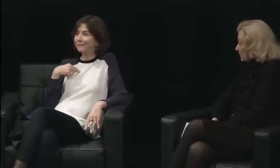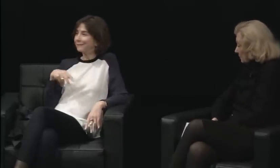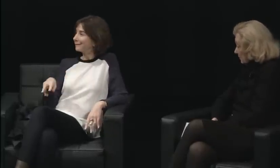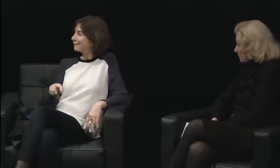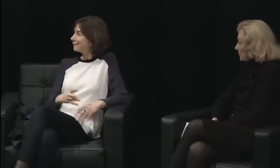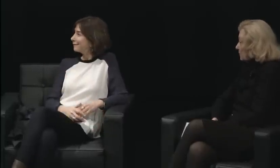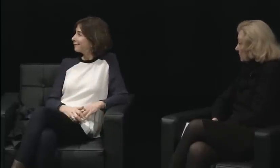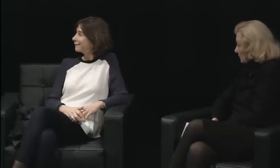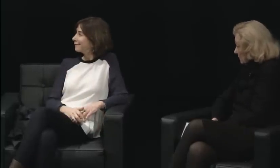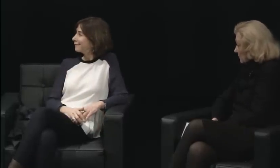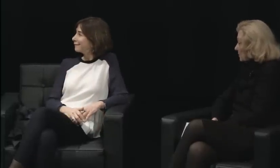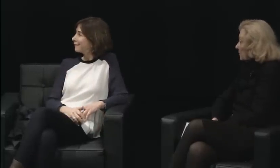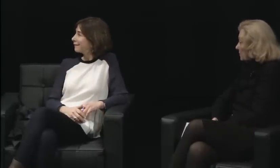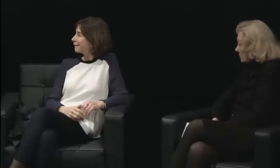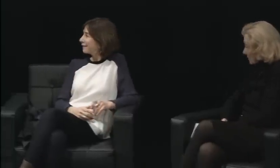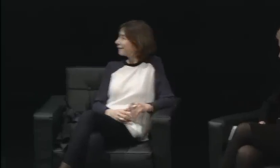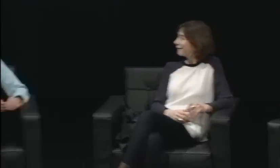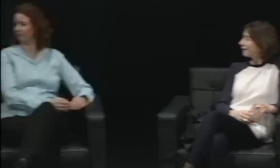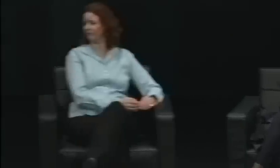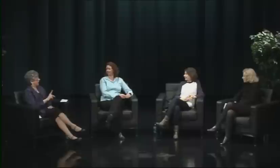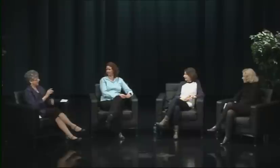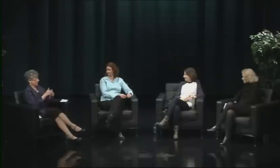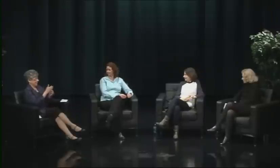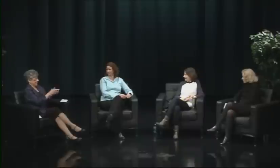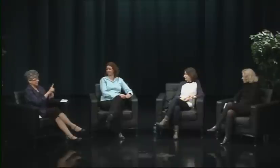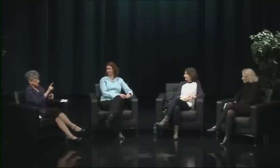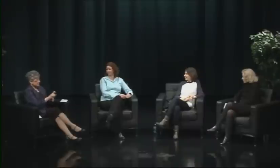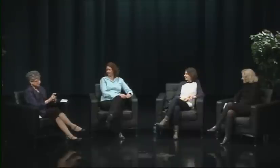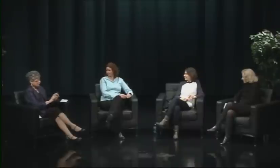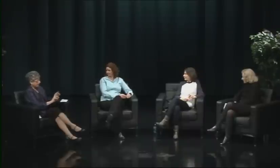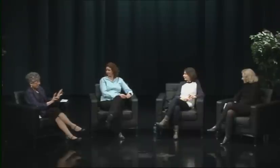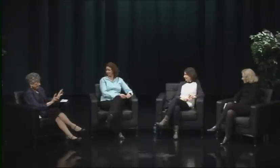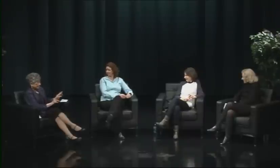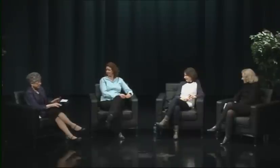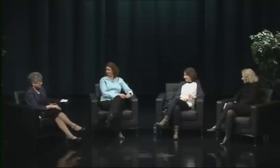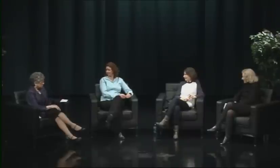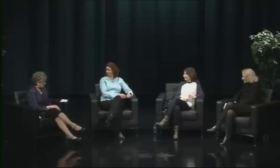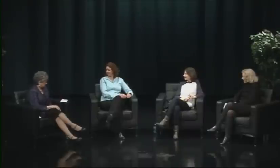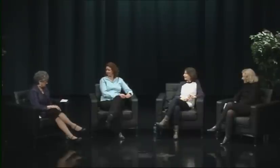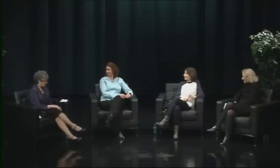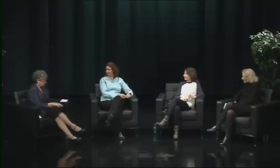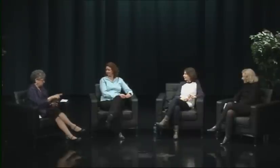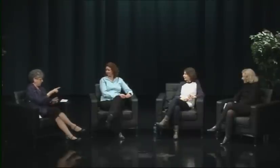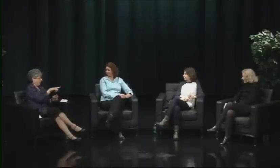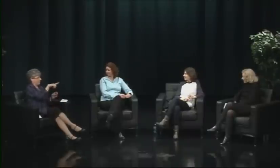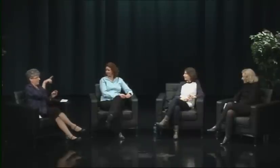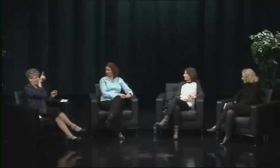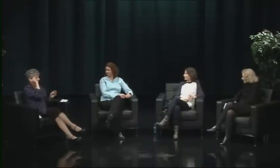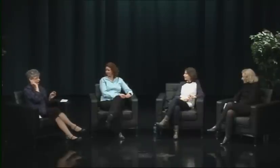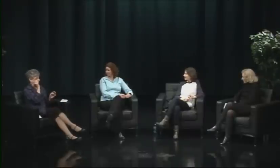I had no one I could look to and have that same understanding for me. It was a moment for me. It really was.